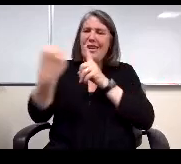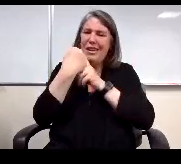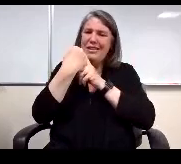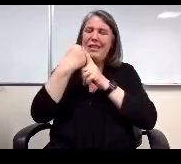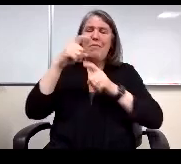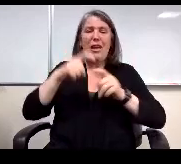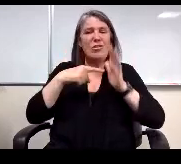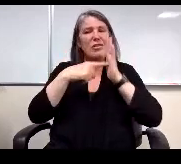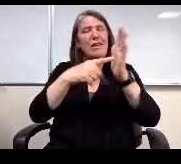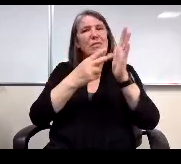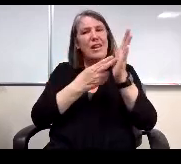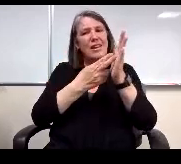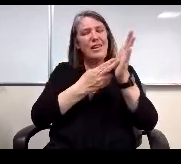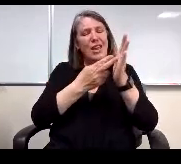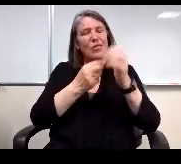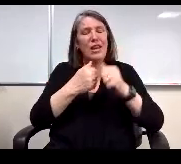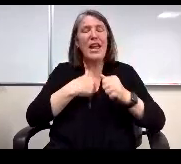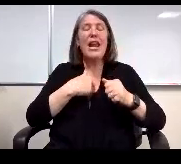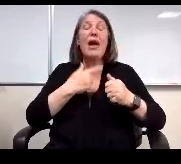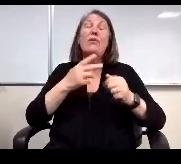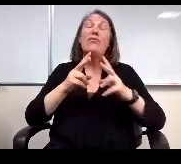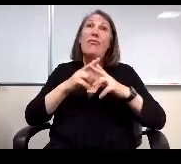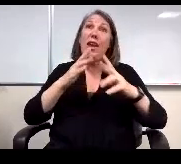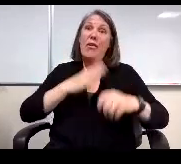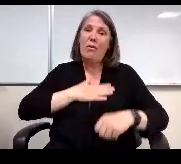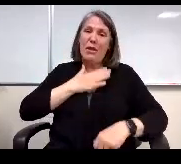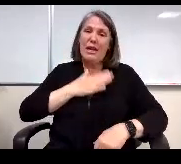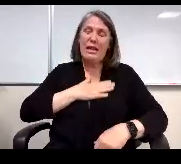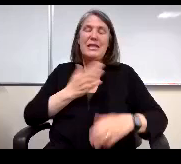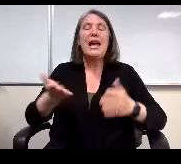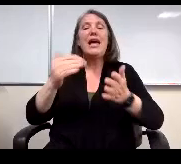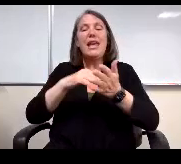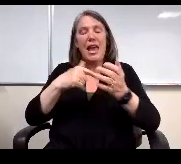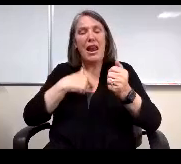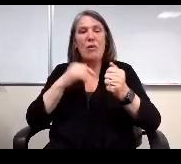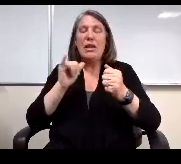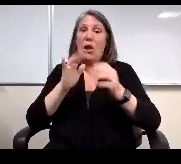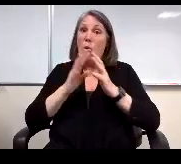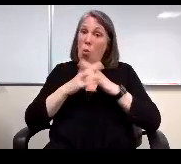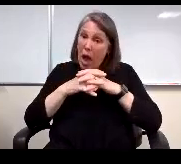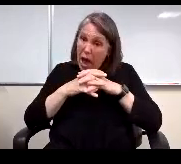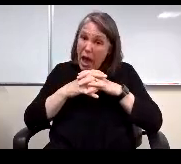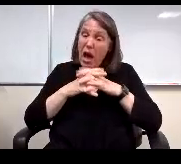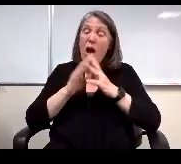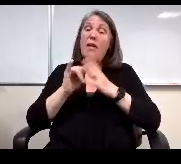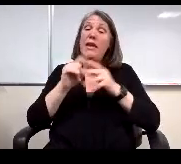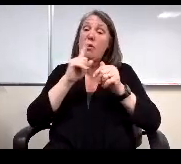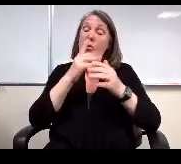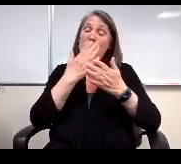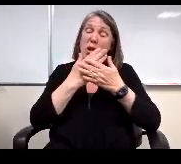and I and I and I was very pleased again I I was like wow, these are really good numbers and I'm very very pleased.